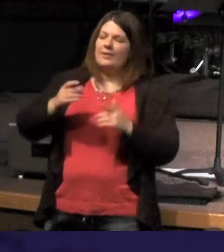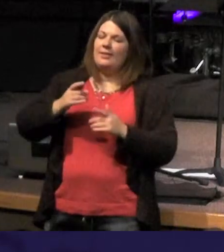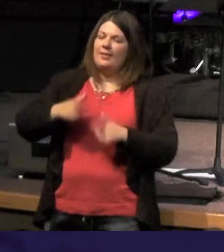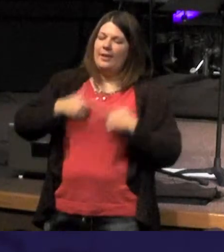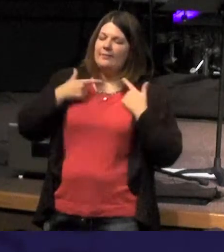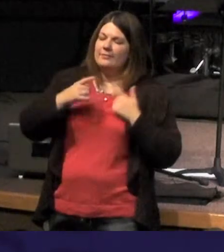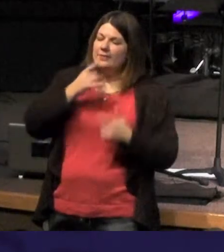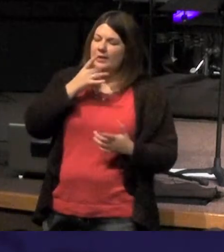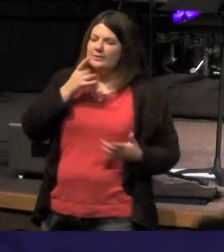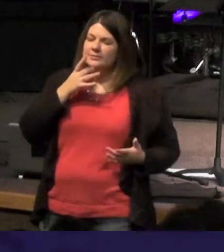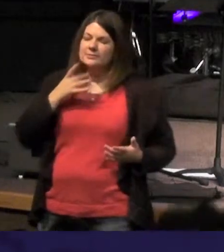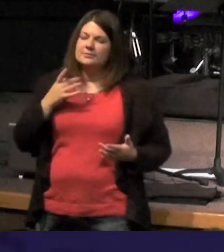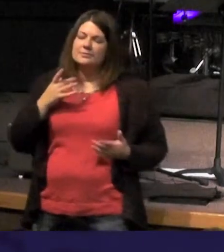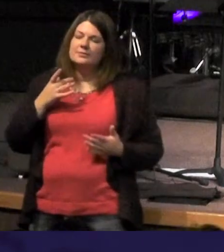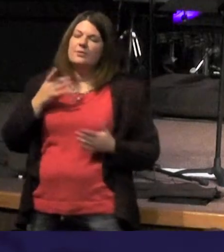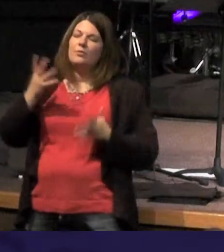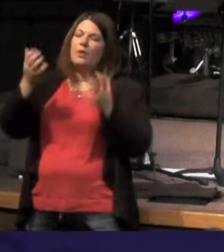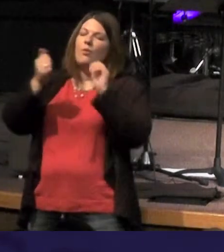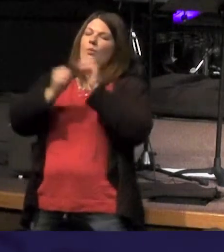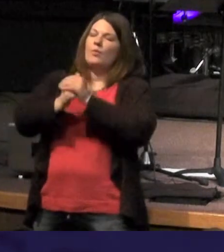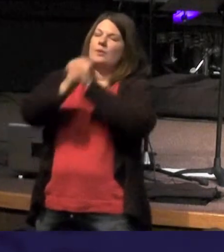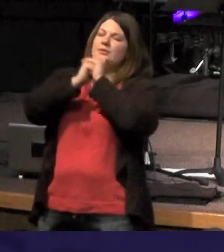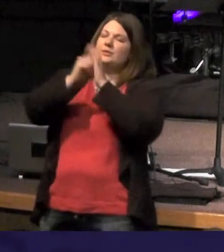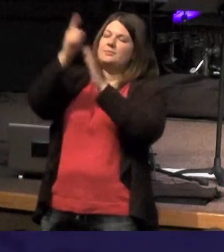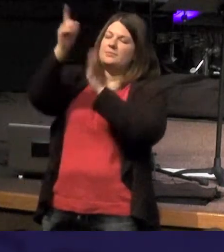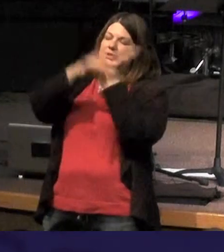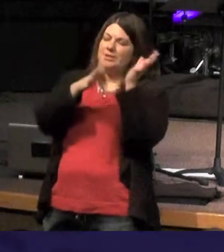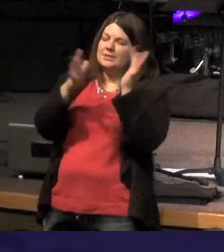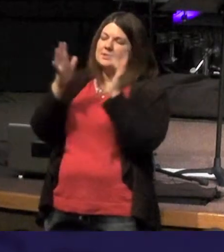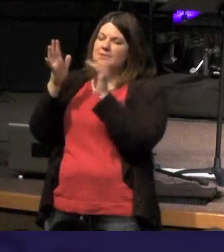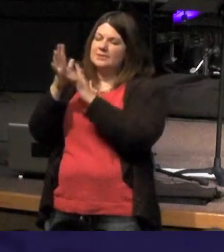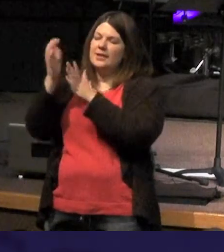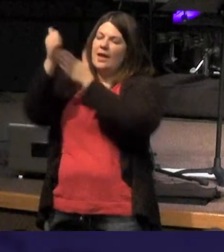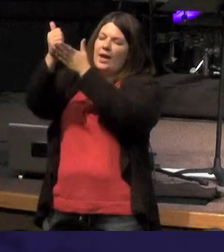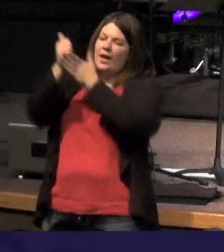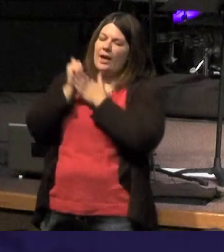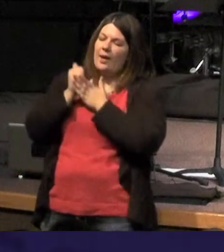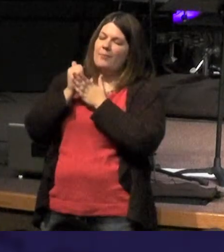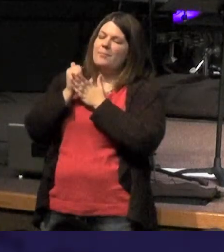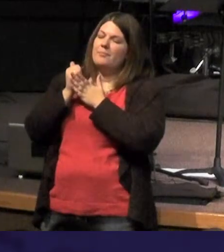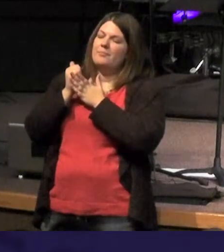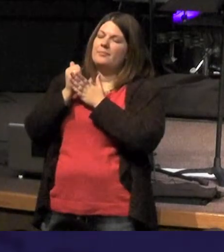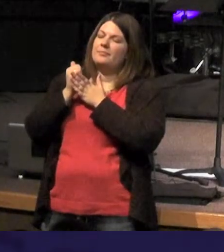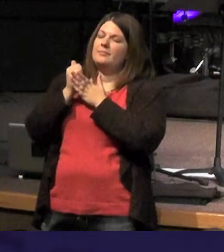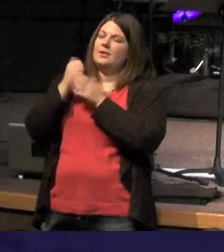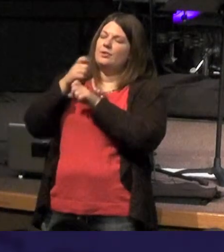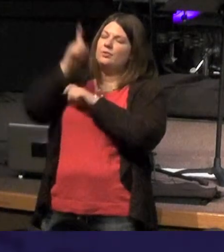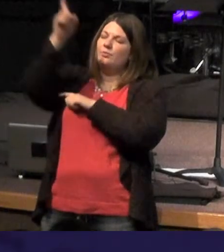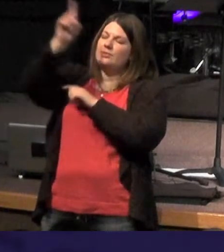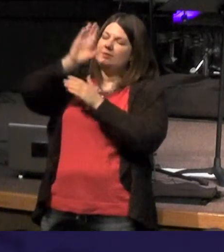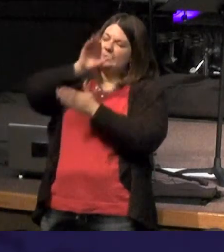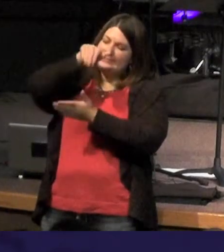Father it's Jesus we want to worship and to help us come to him and make him a center our life